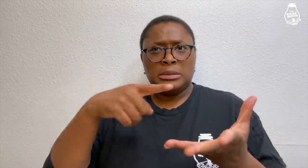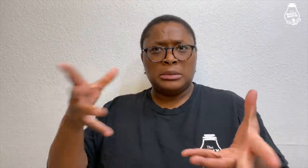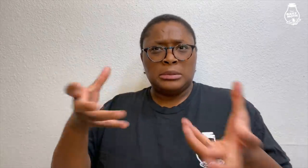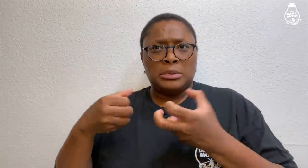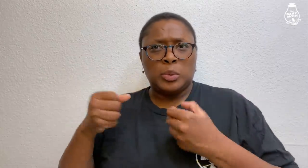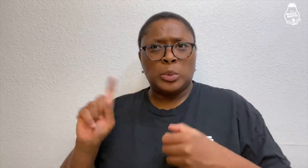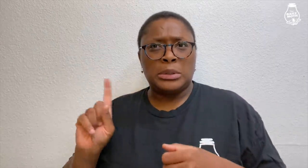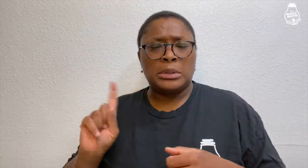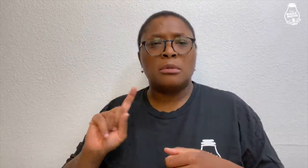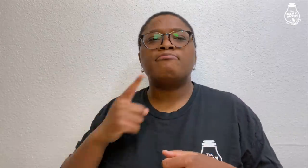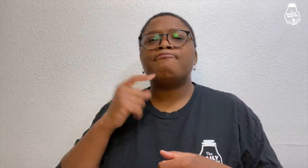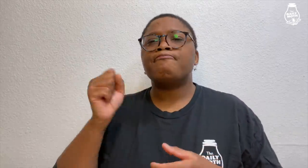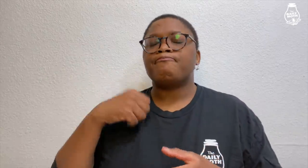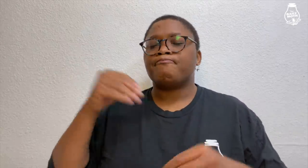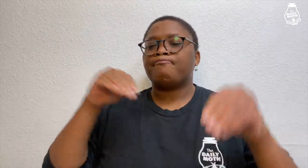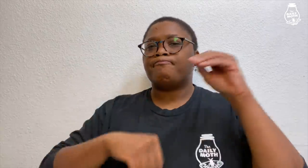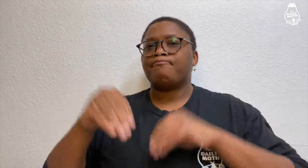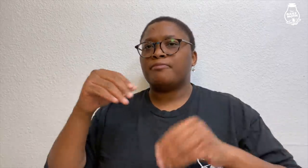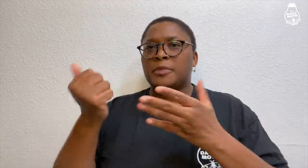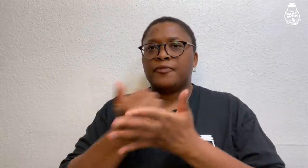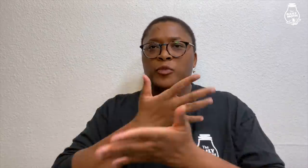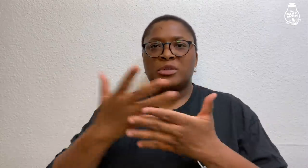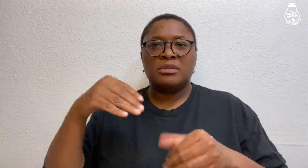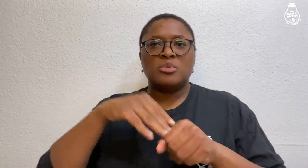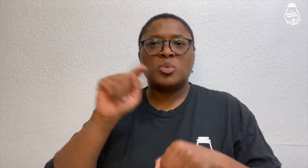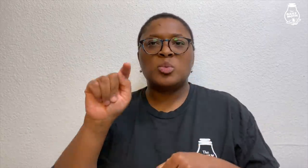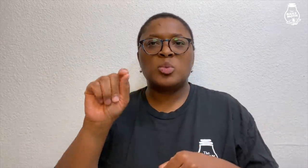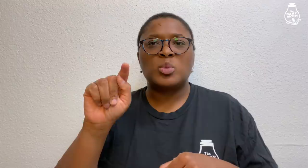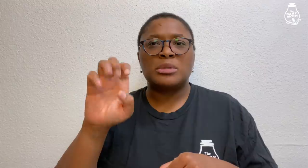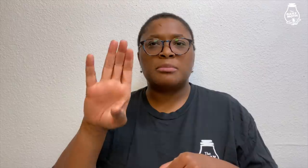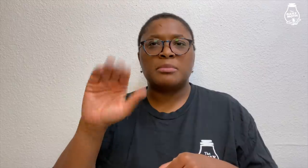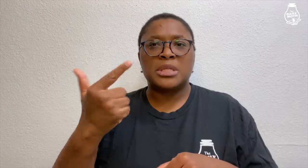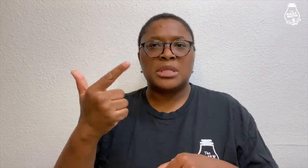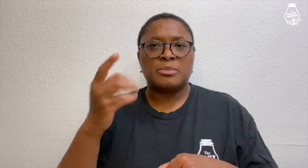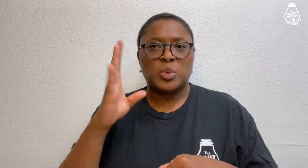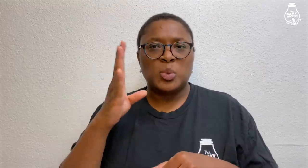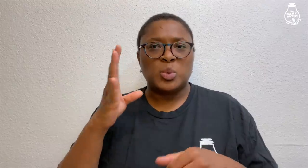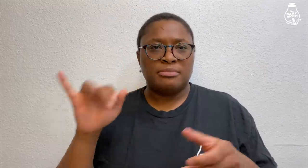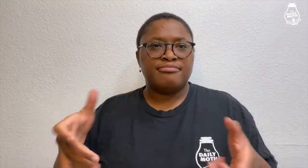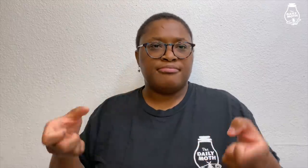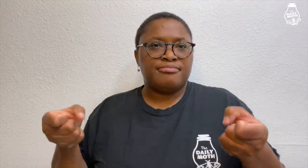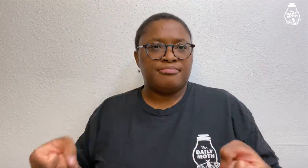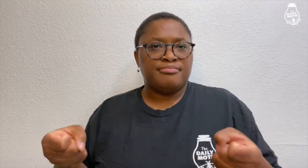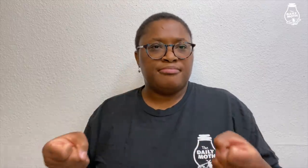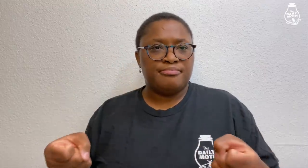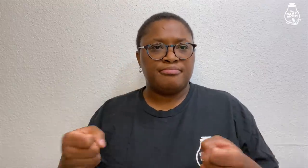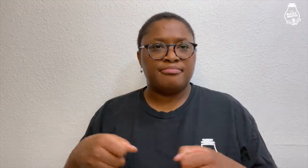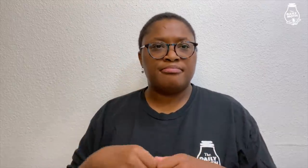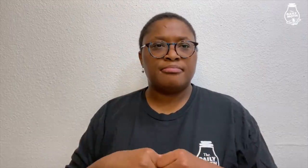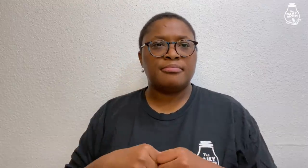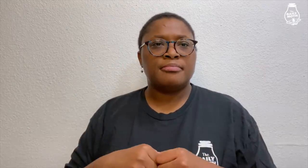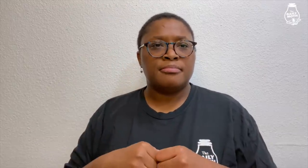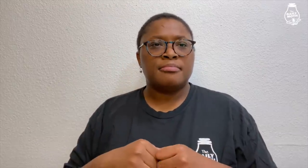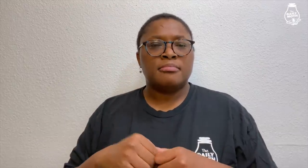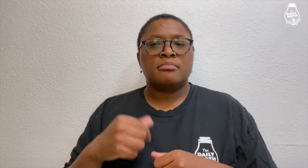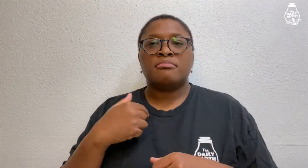where did the other things go?" Mavrick said he packed everything in a blue tote bag.